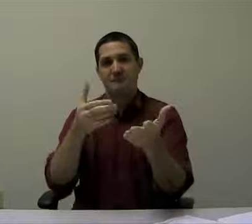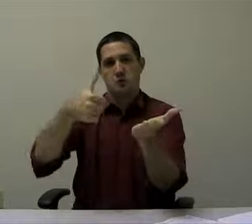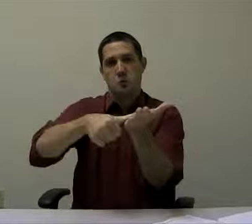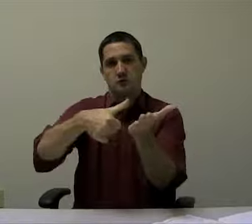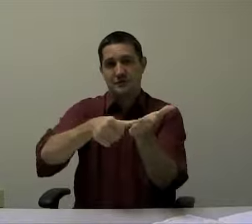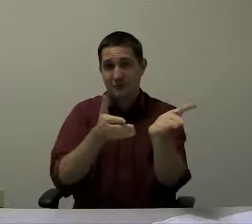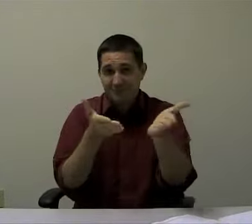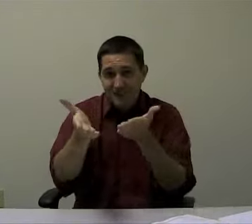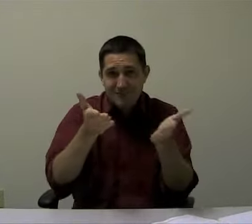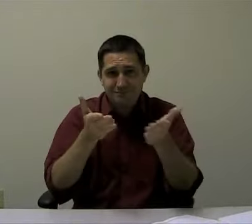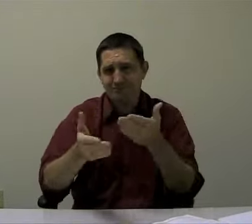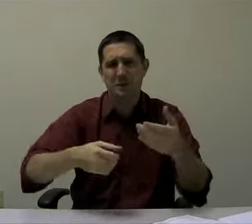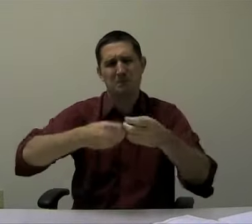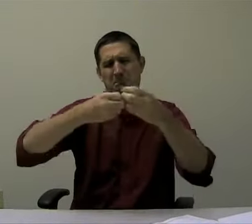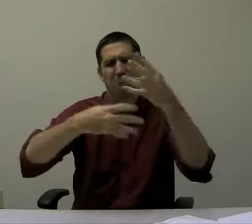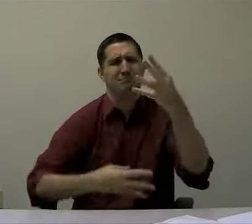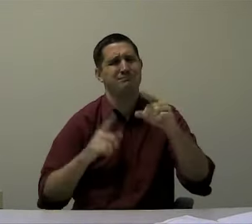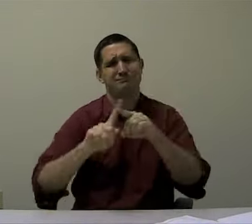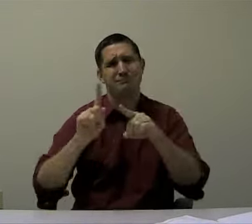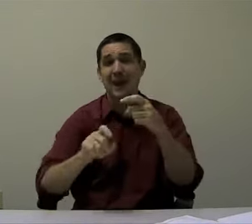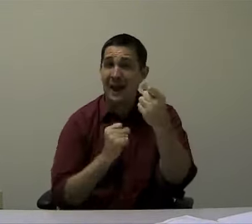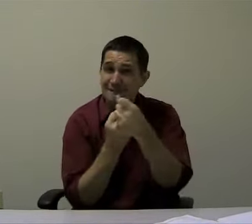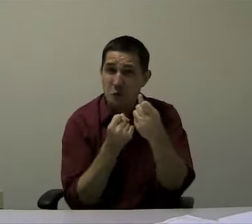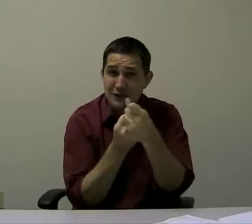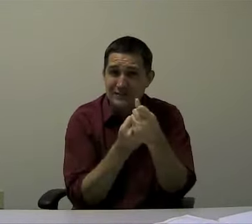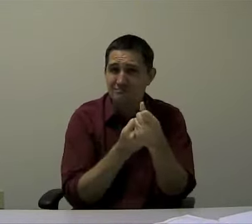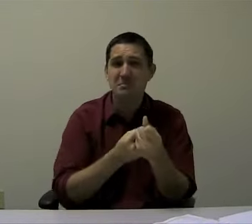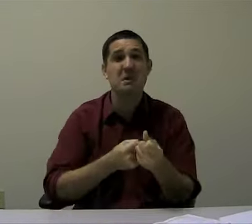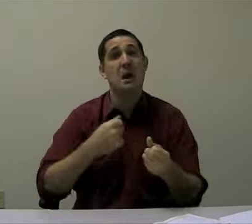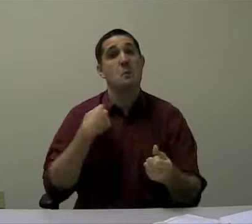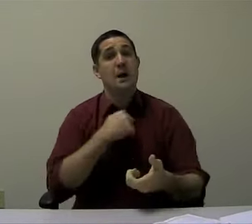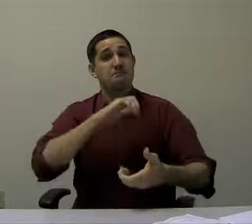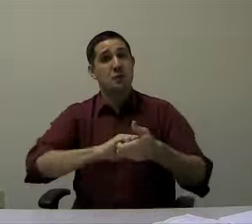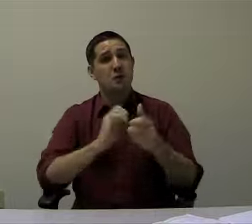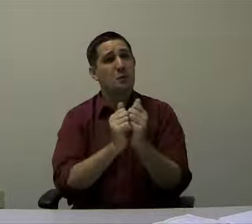We also provides notary service, many different advocacy services.